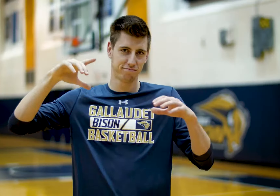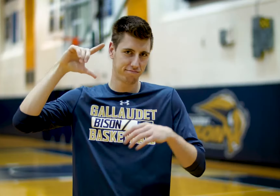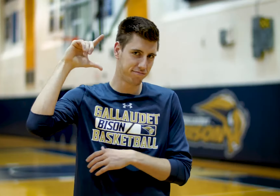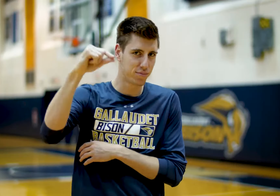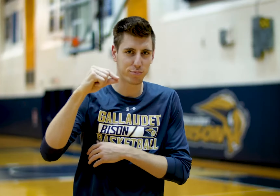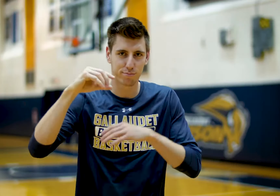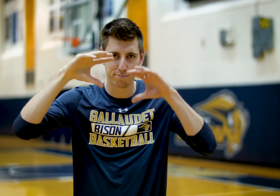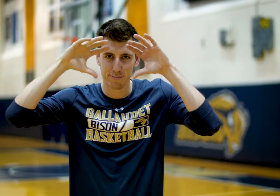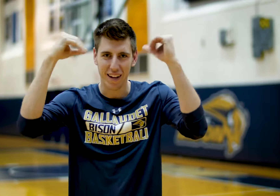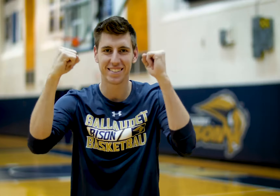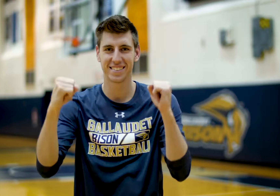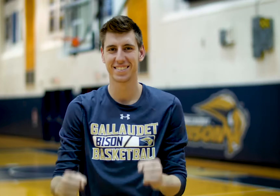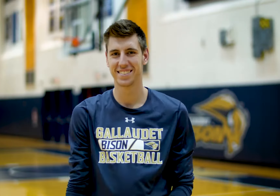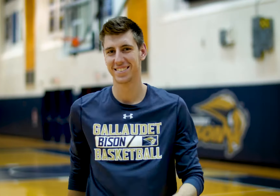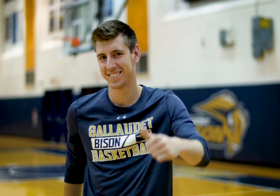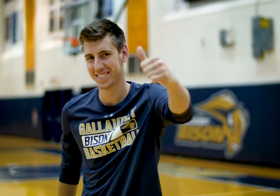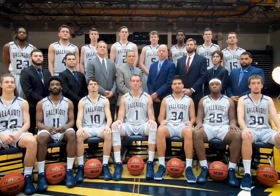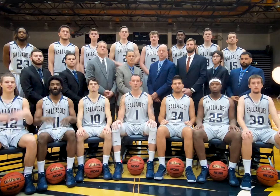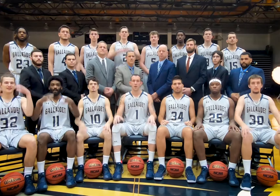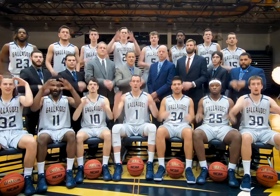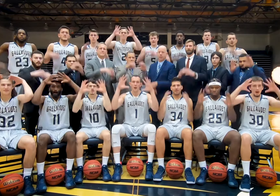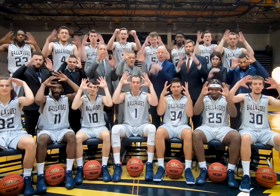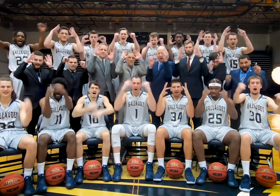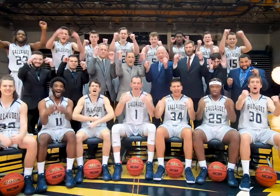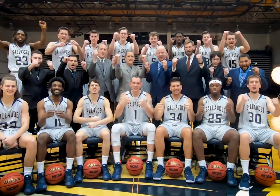Go Bison! GO BISON!